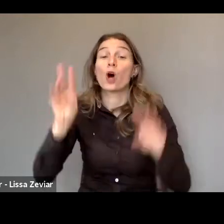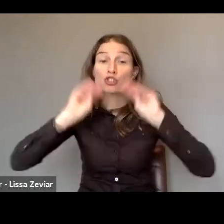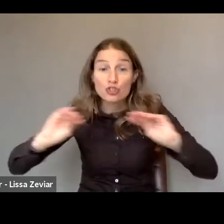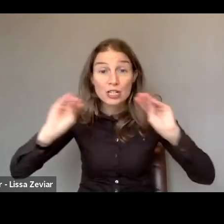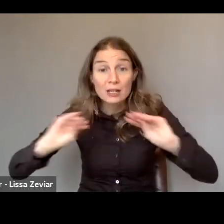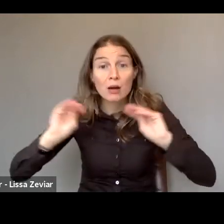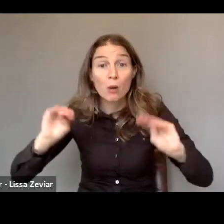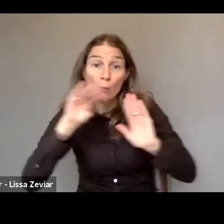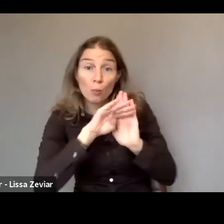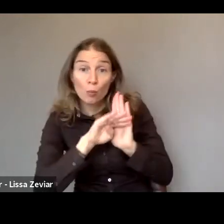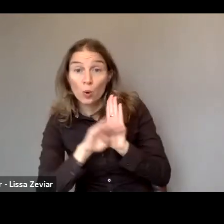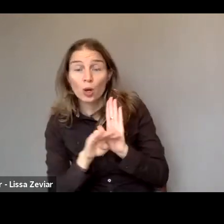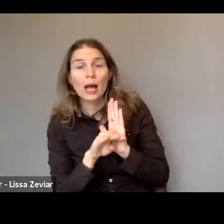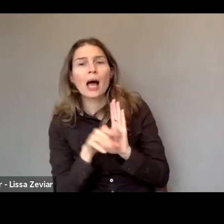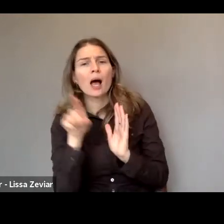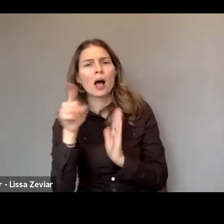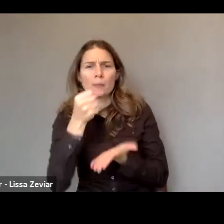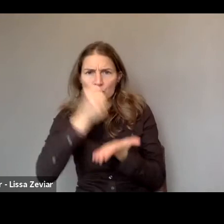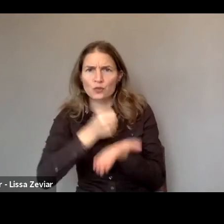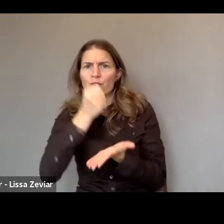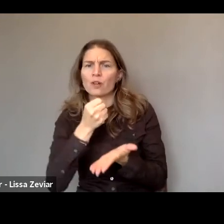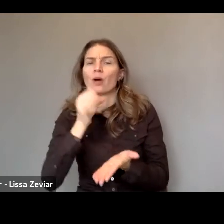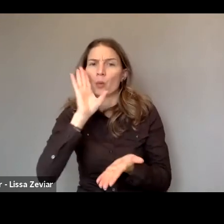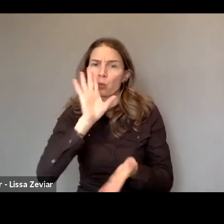to increase the skills of the various professionals